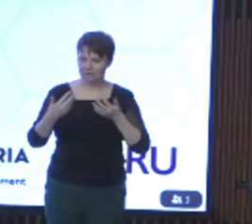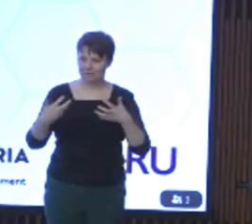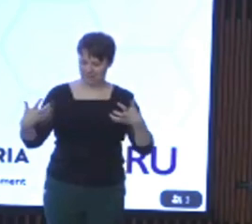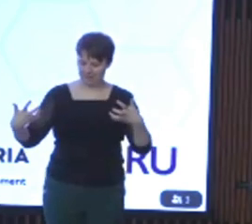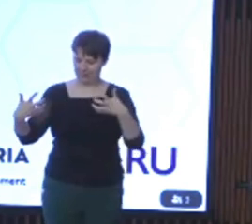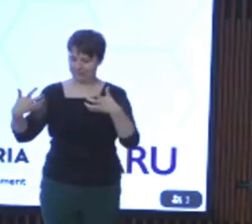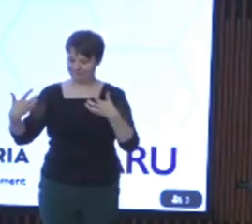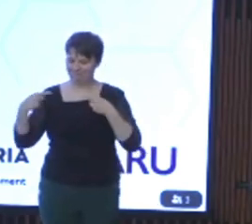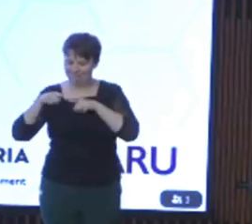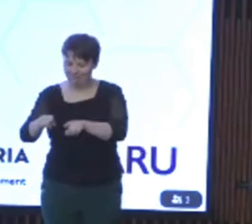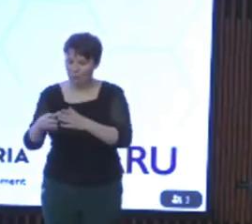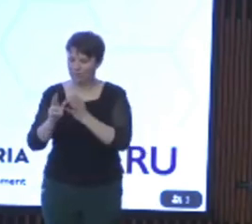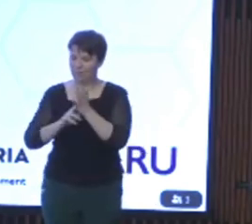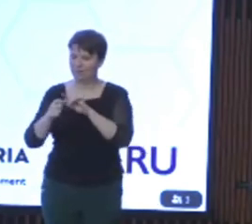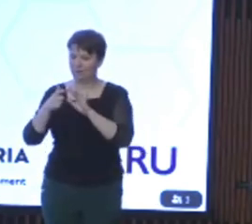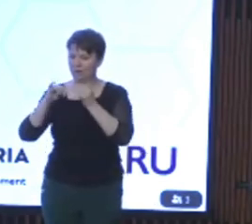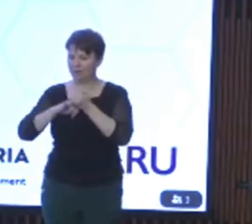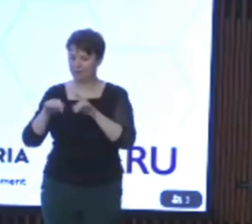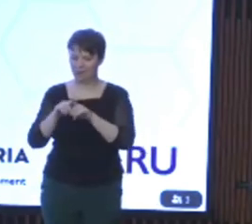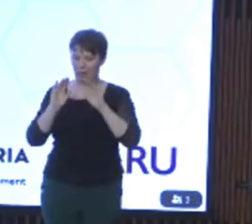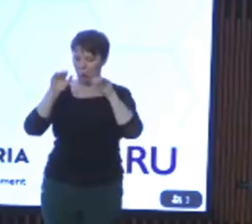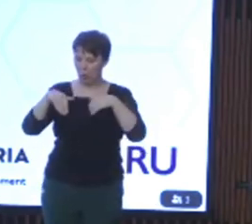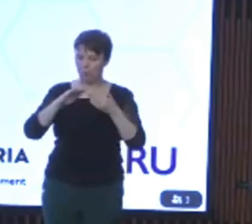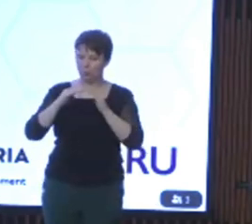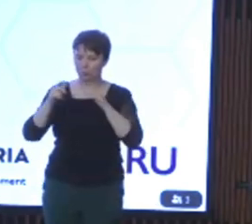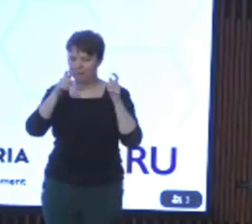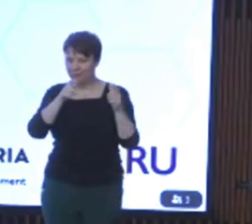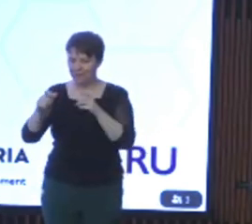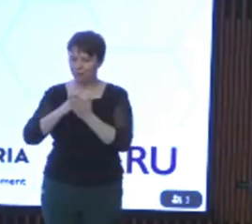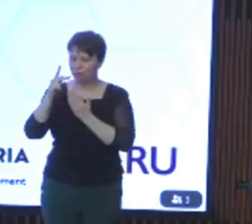including the Home and Community Care Program for younger people and supports for people